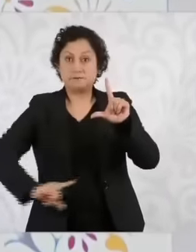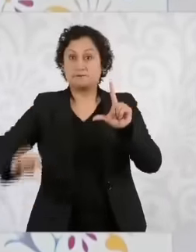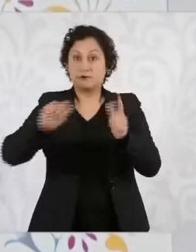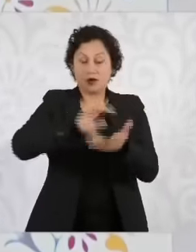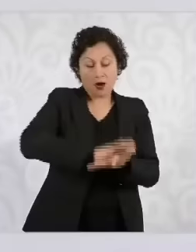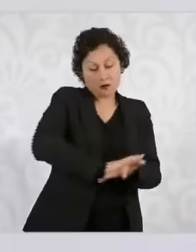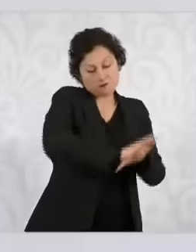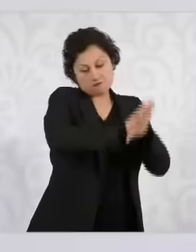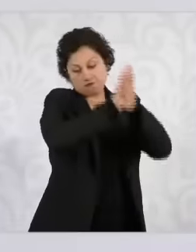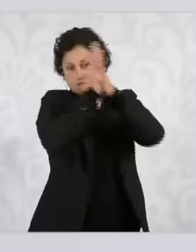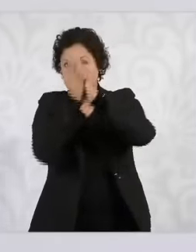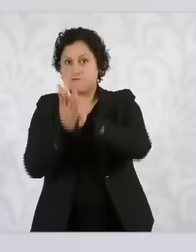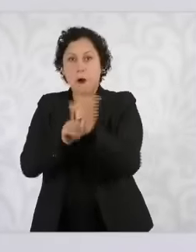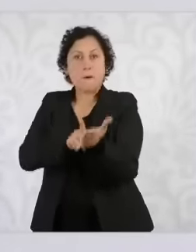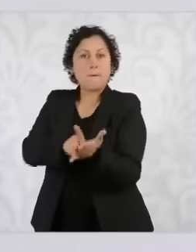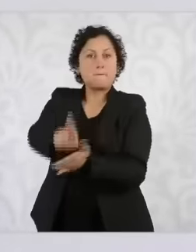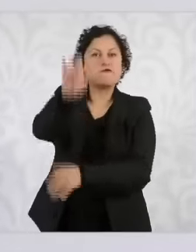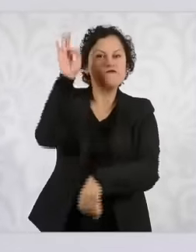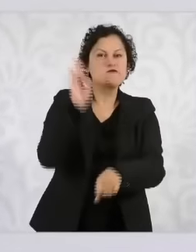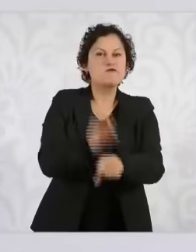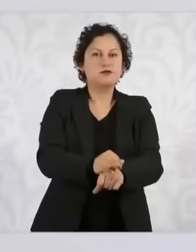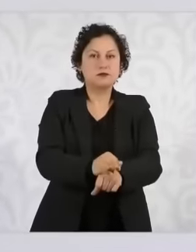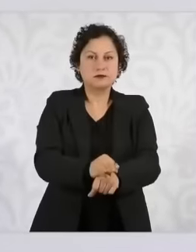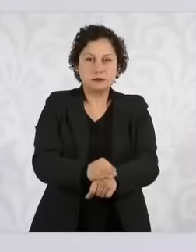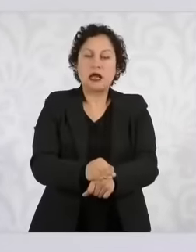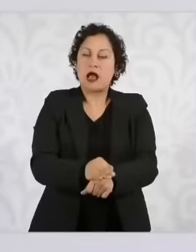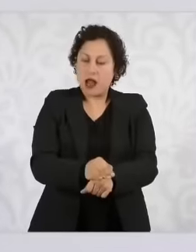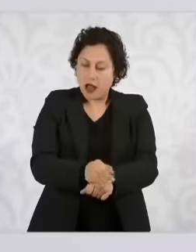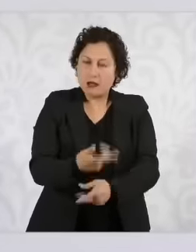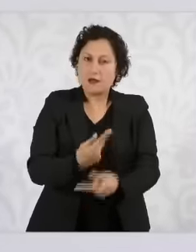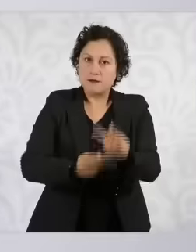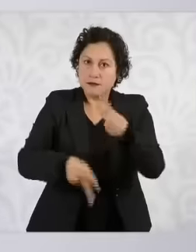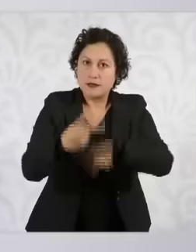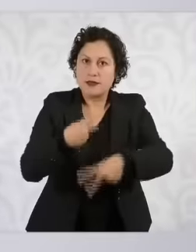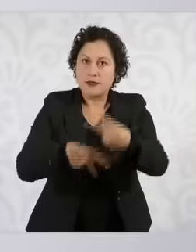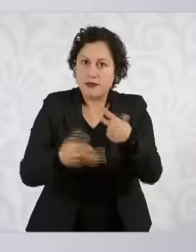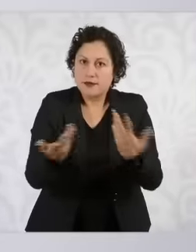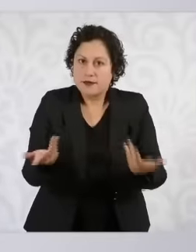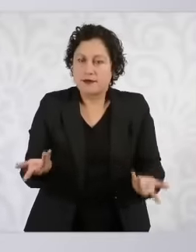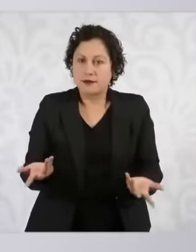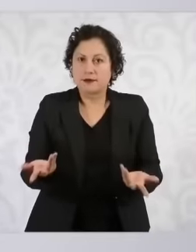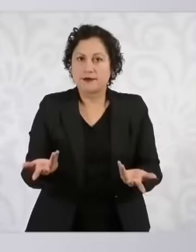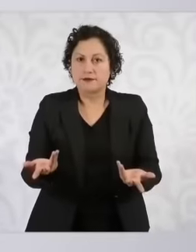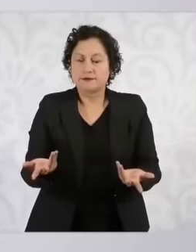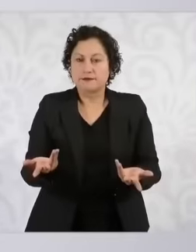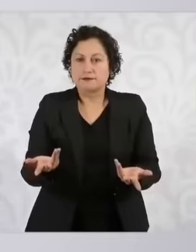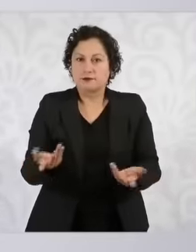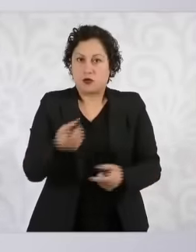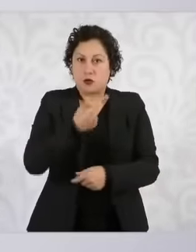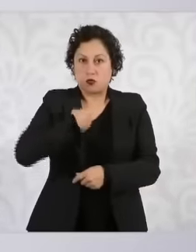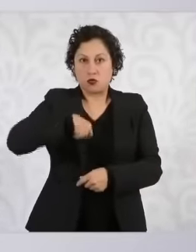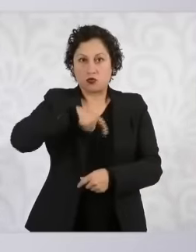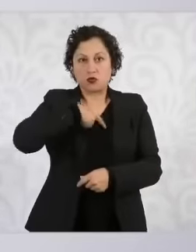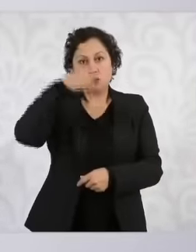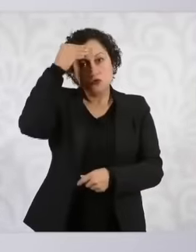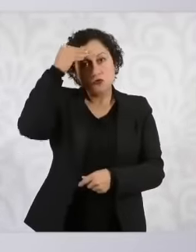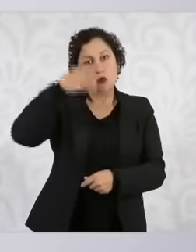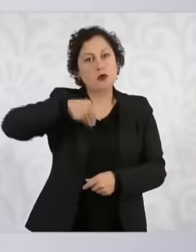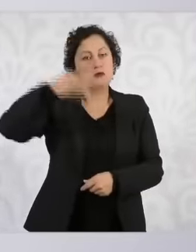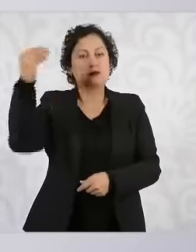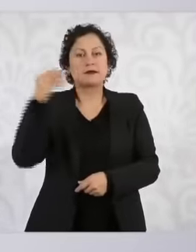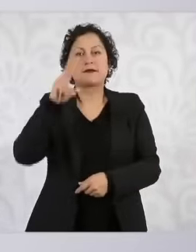we will never forget it because that is how we who serve the people of Mexico arrive,